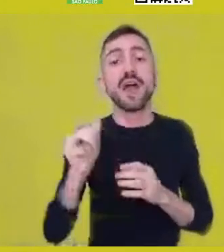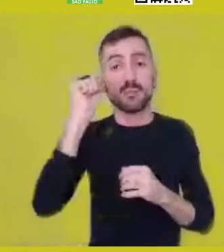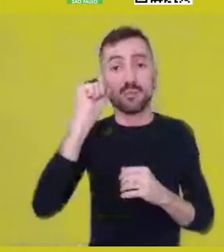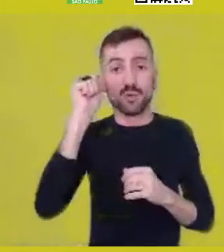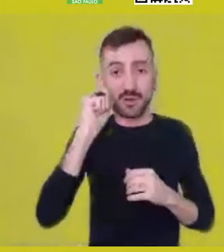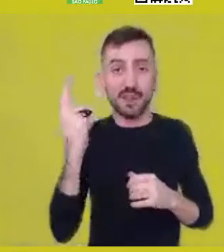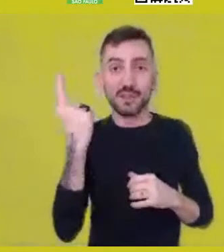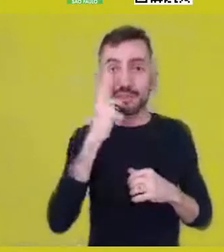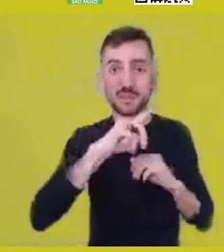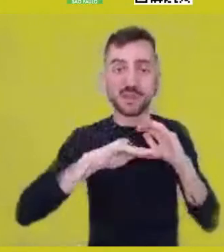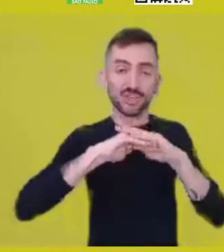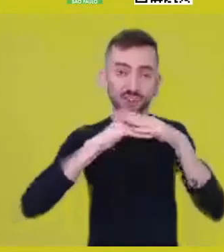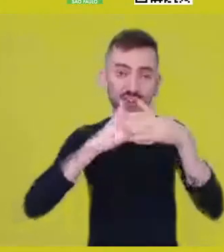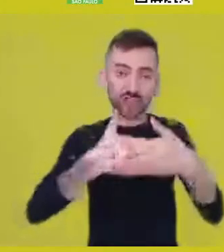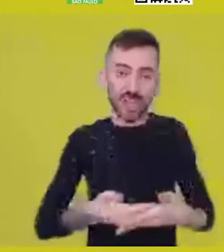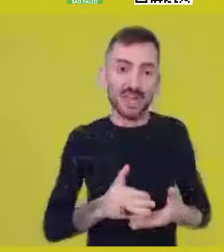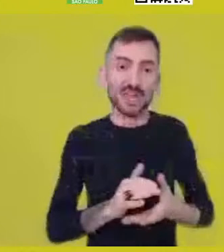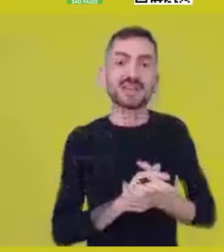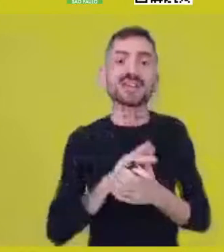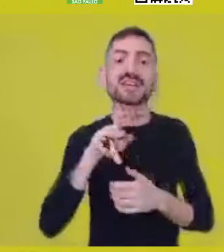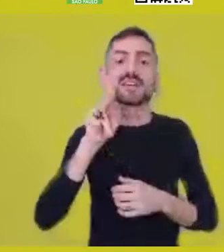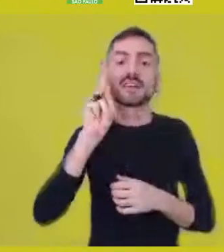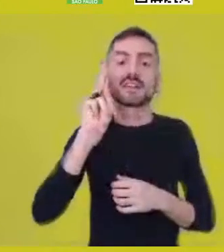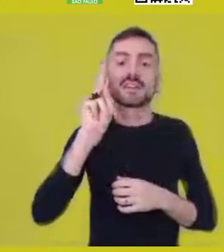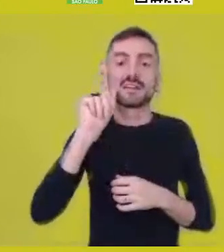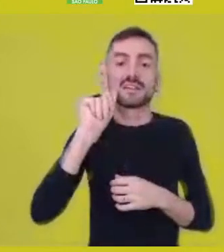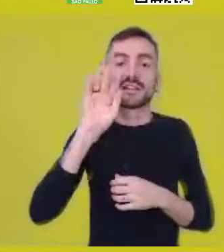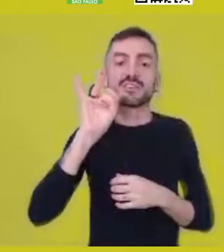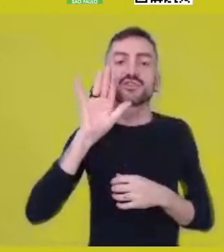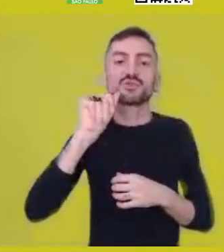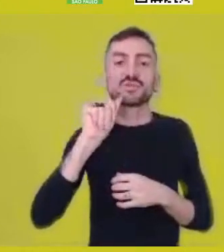Katiúscia has spoken about matripower,